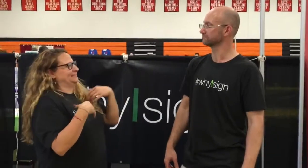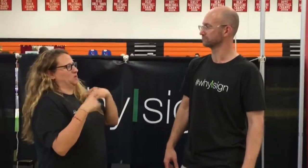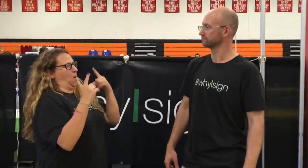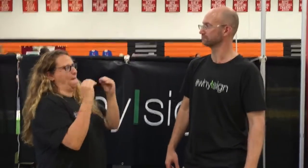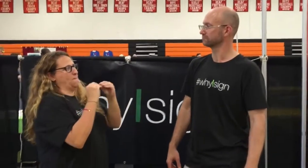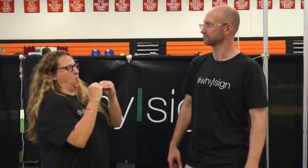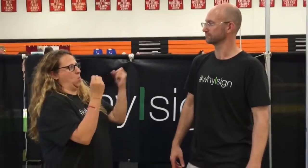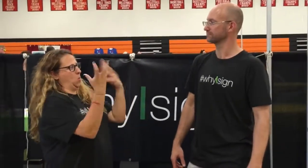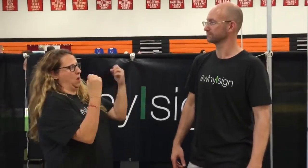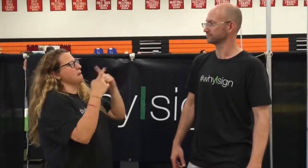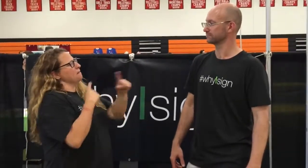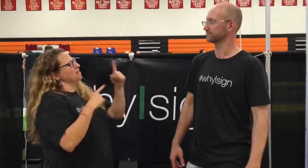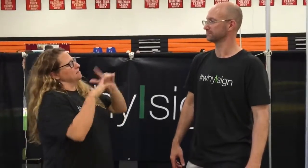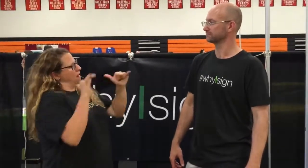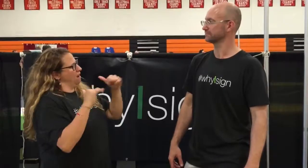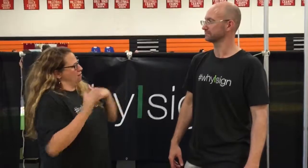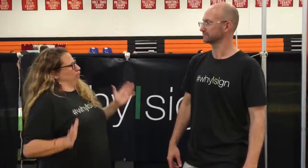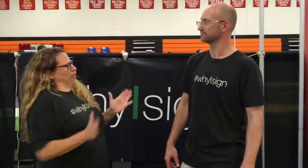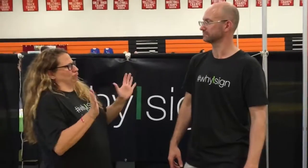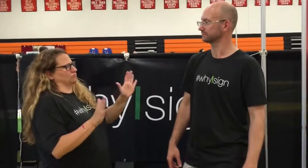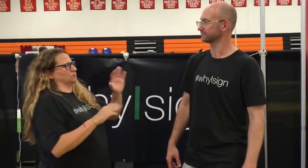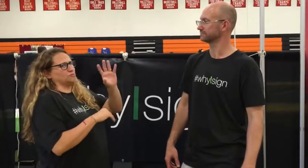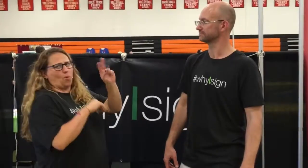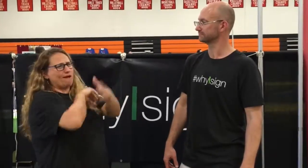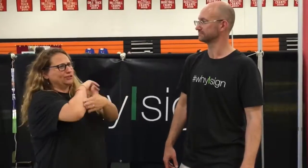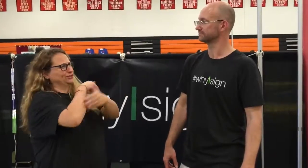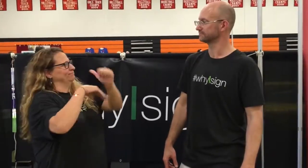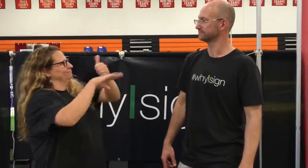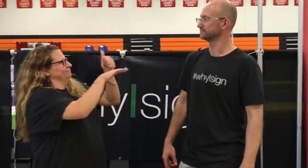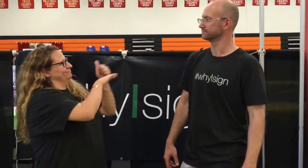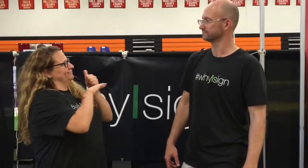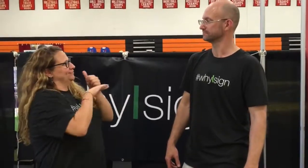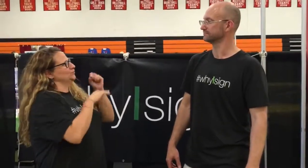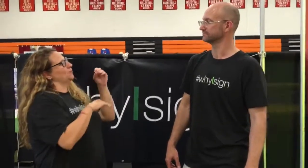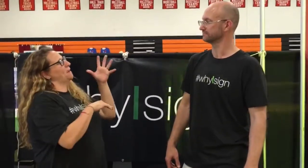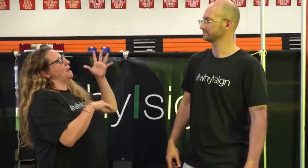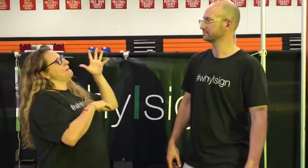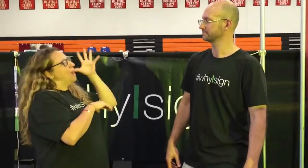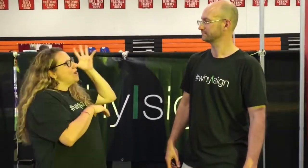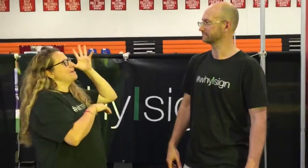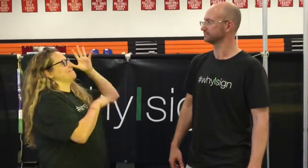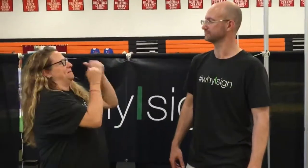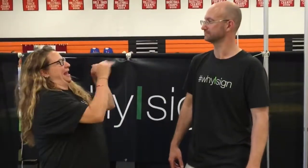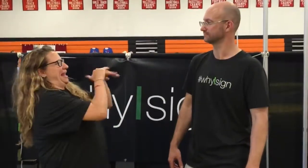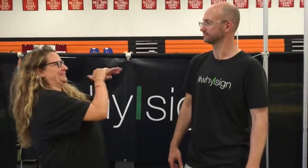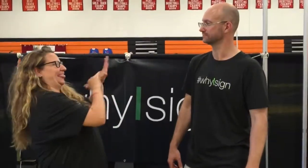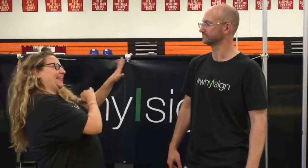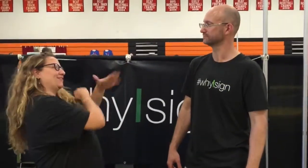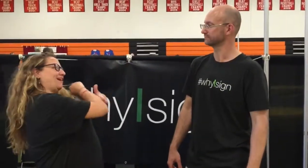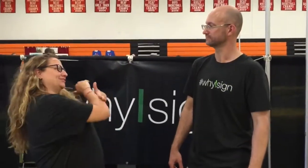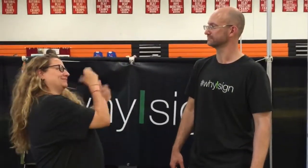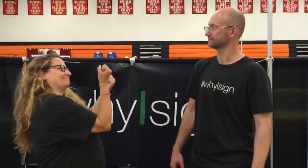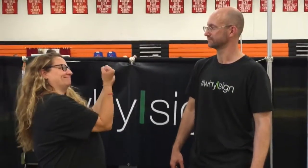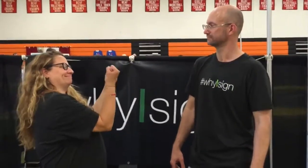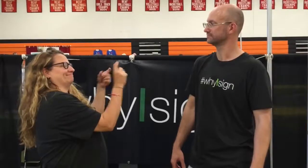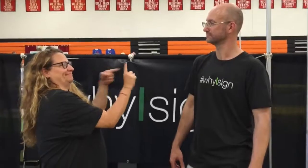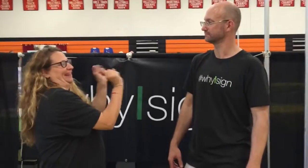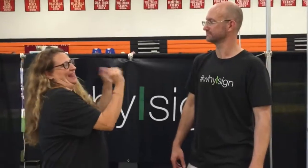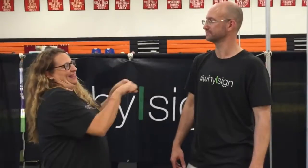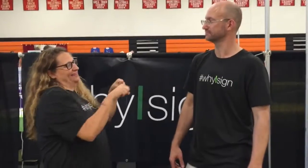Plus there are more coming to me. But I encourage all countries to set up their own #whyIsign campaigns. So that the parents can have access to their own national sign language.